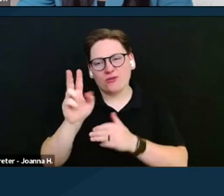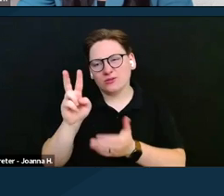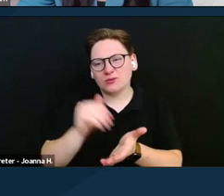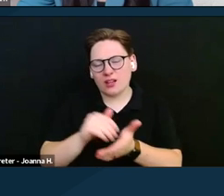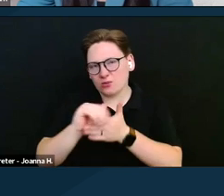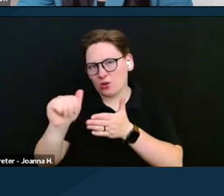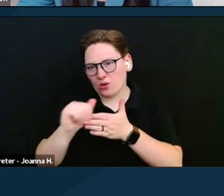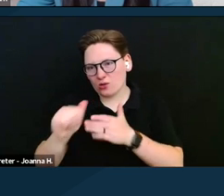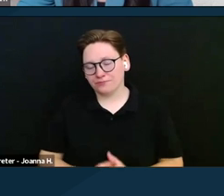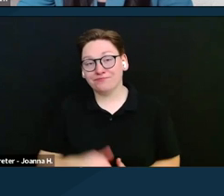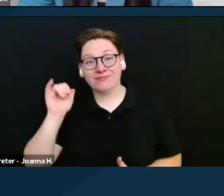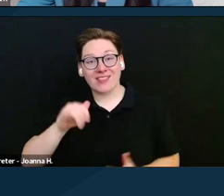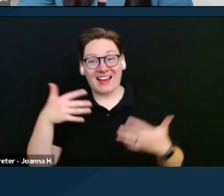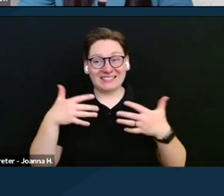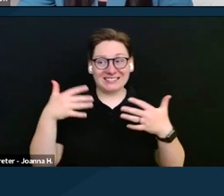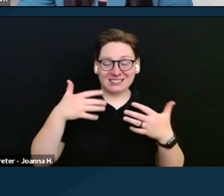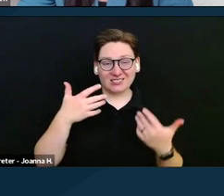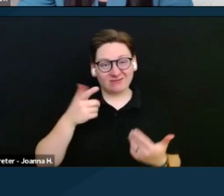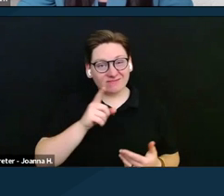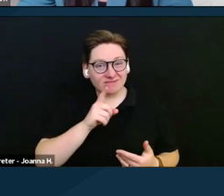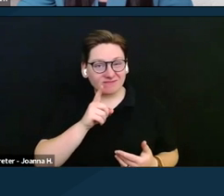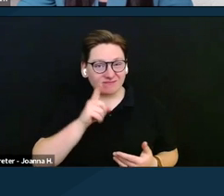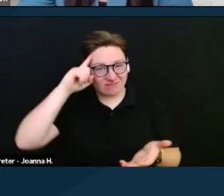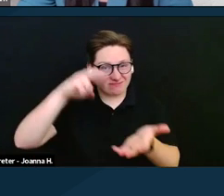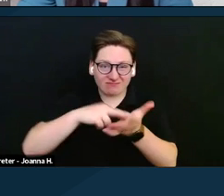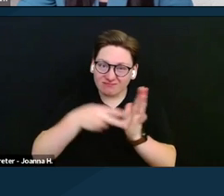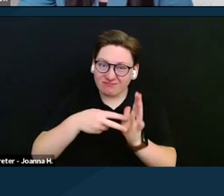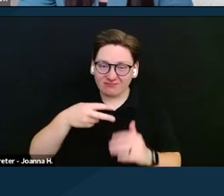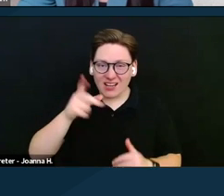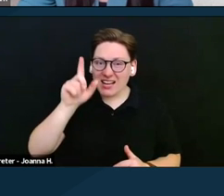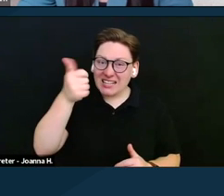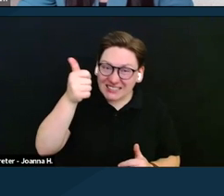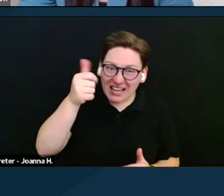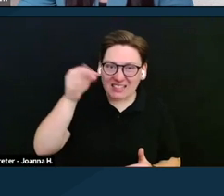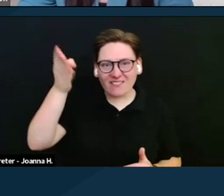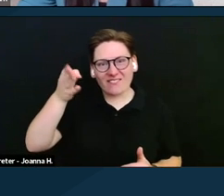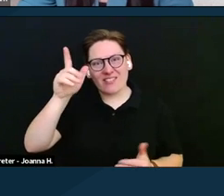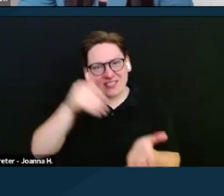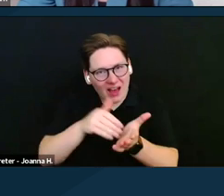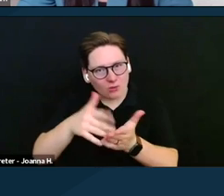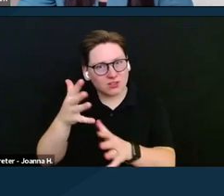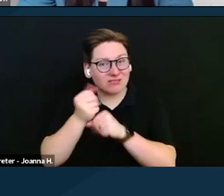That fear is absolutely justified. Tens of thousands of recipients see their benefits suspended